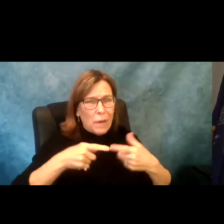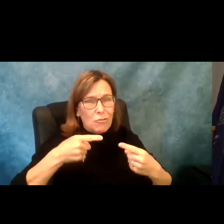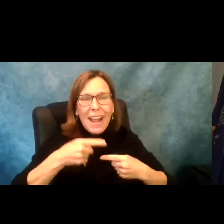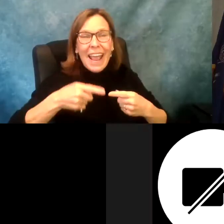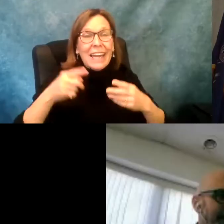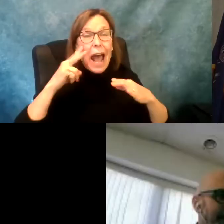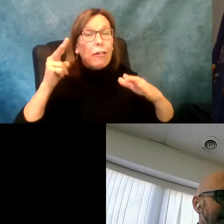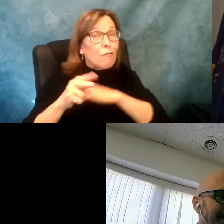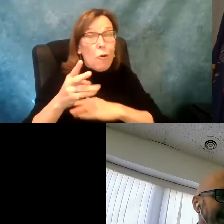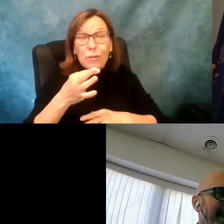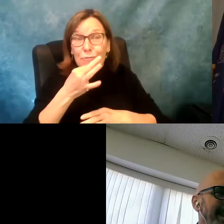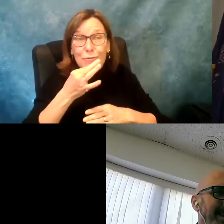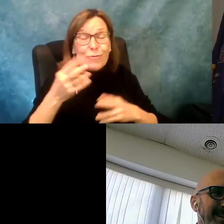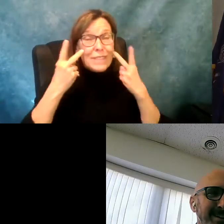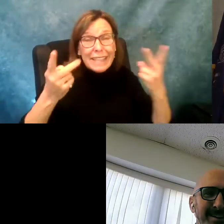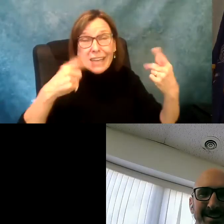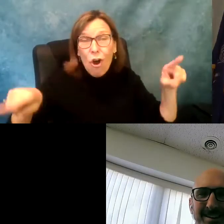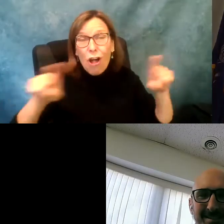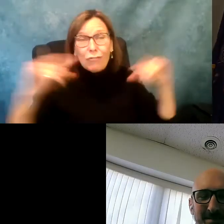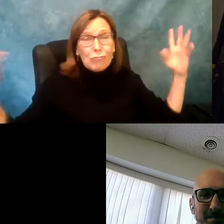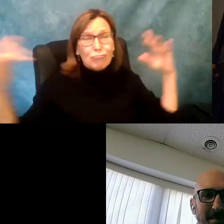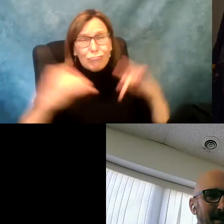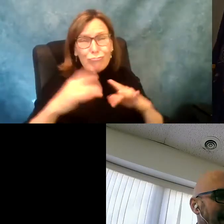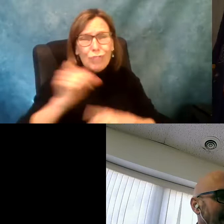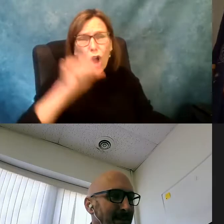things. So with that, thank you for being part of this